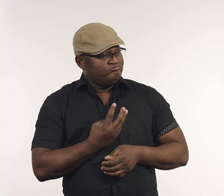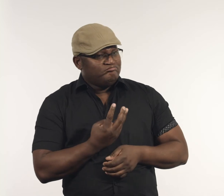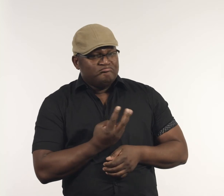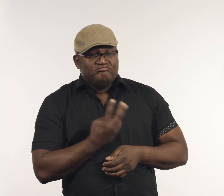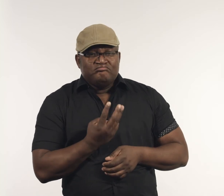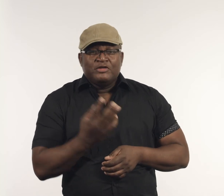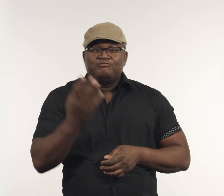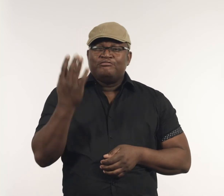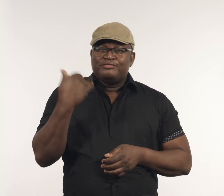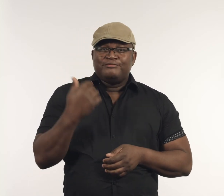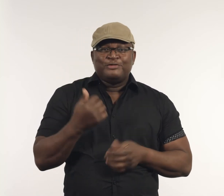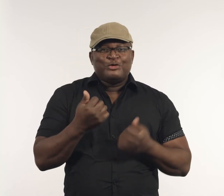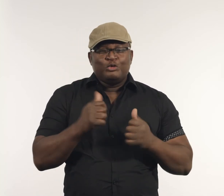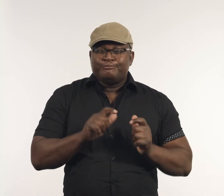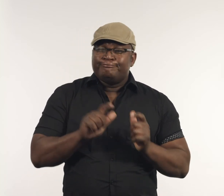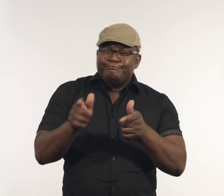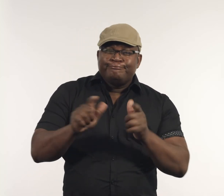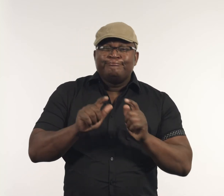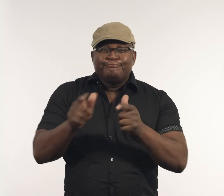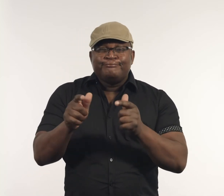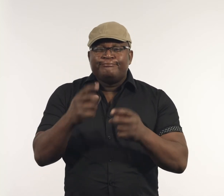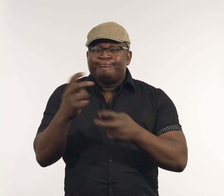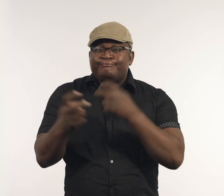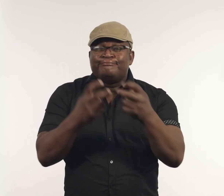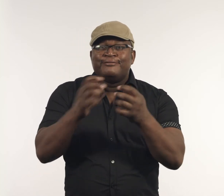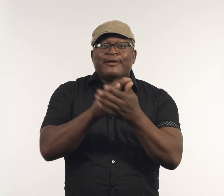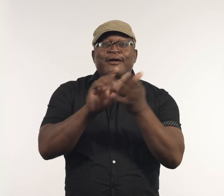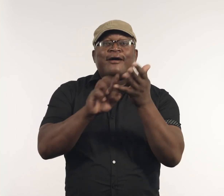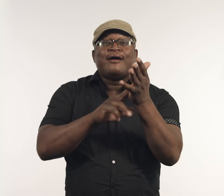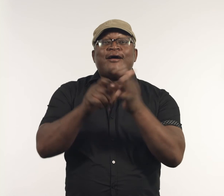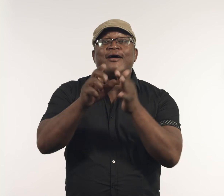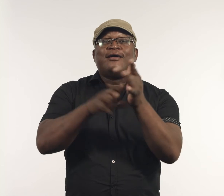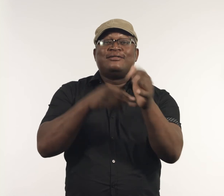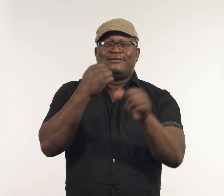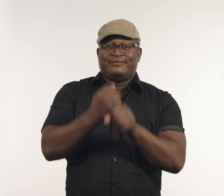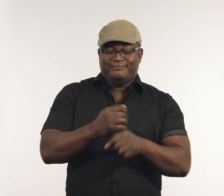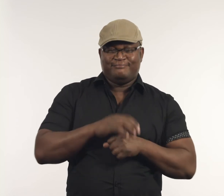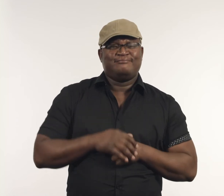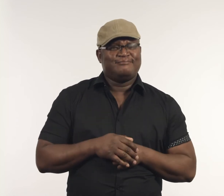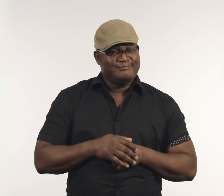‘That’s what my sisters used to do - hunting djäma (activity).